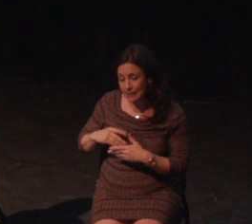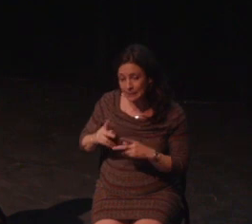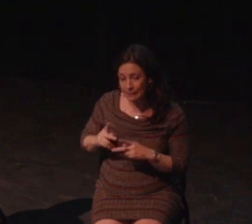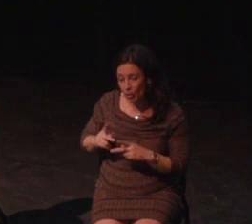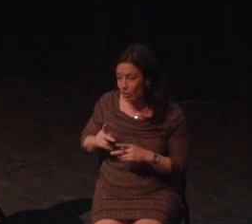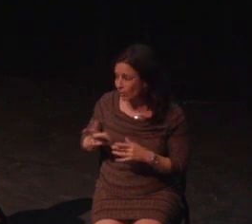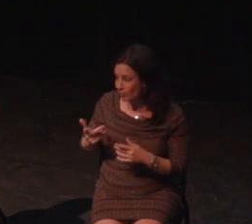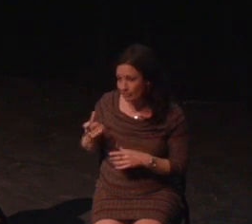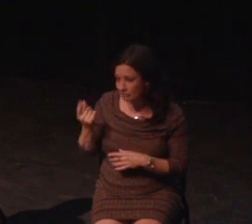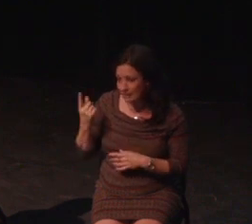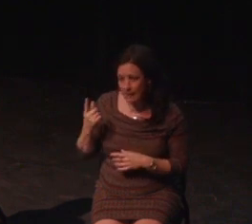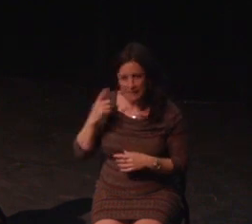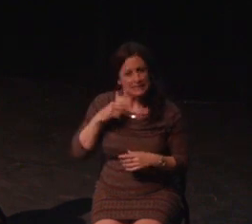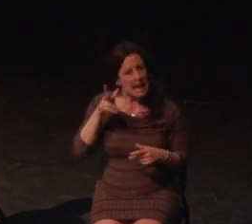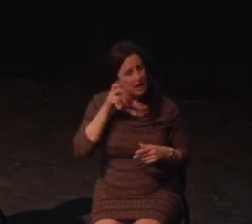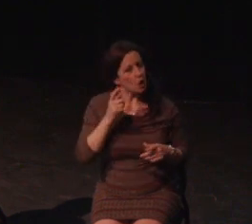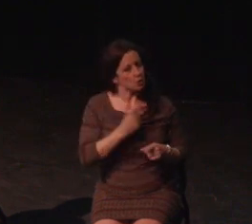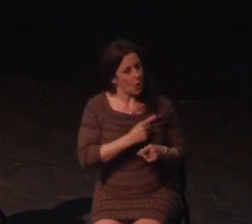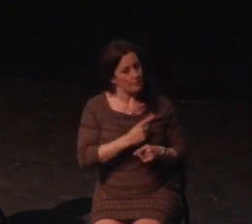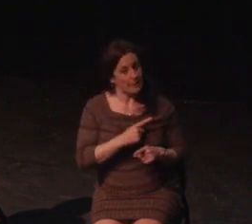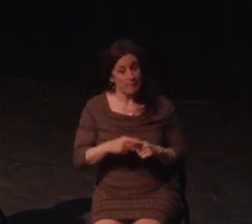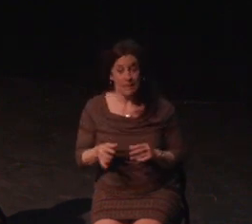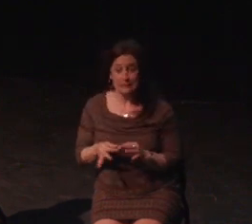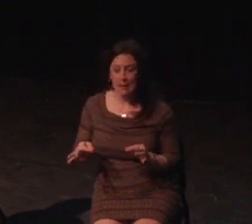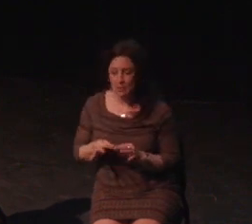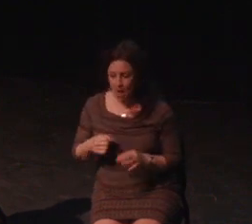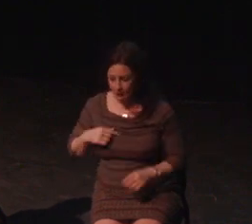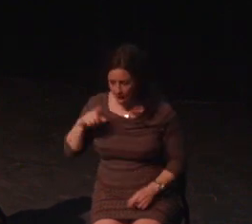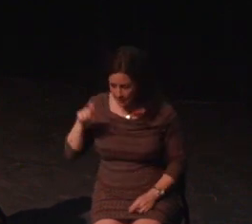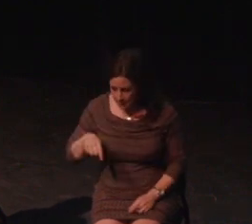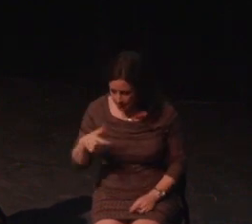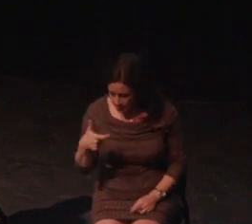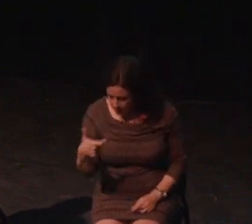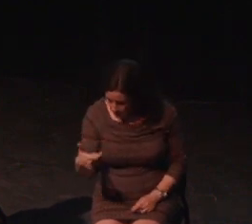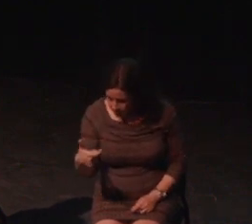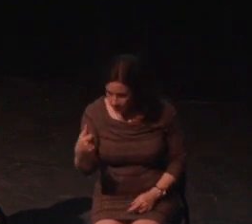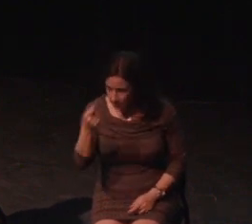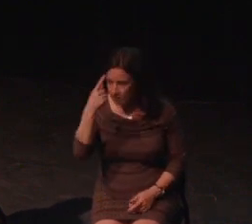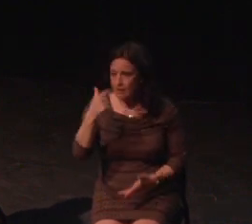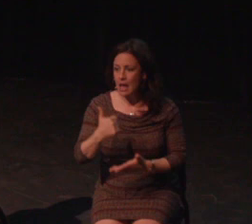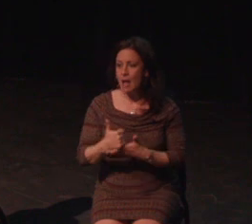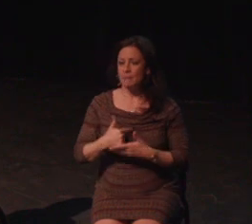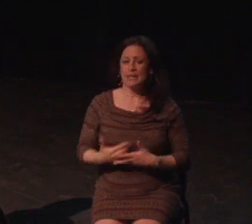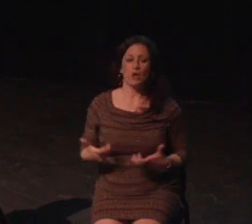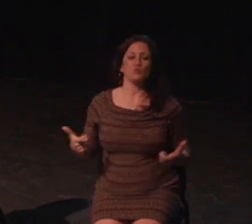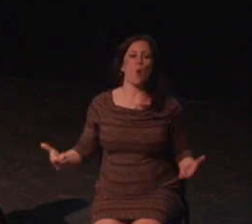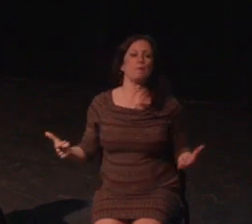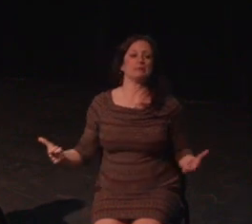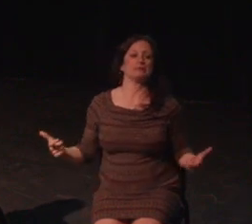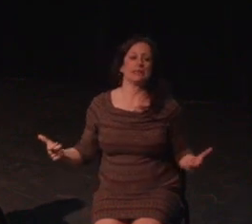but it also maybe it doesn't need to fundamentally change the gaming experience for non-disabled players. All gamers love options.